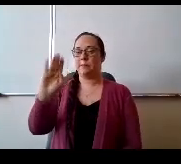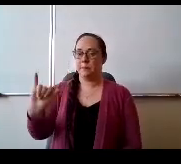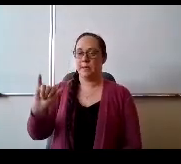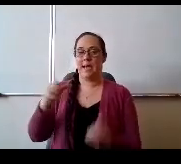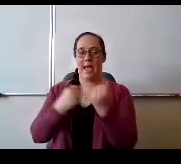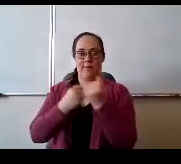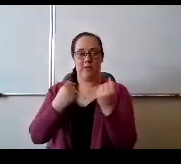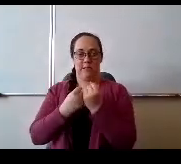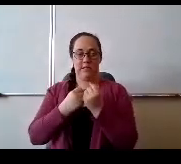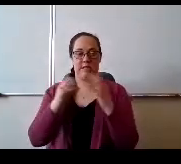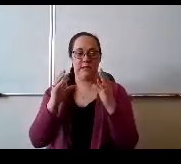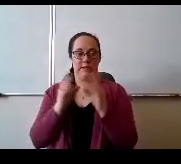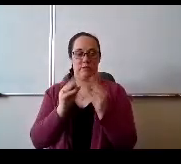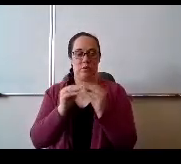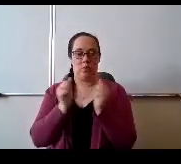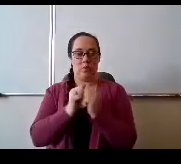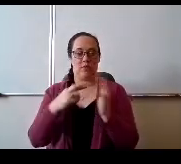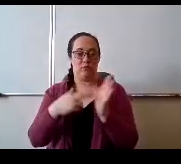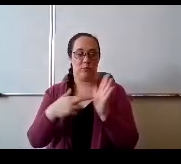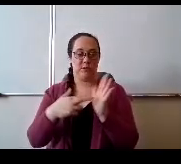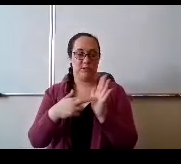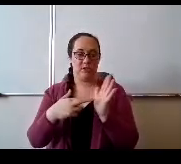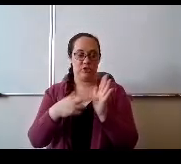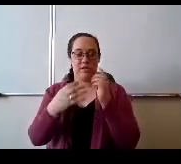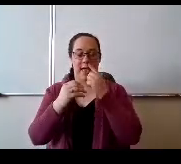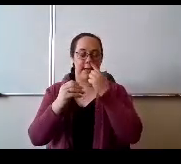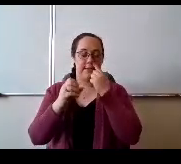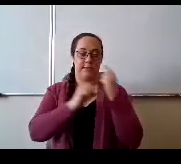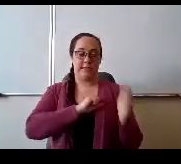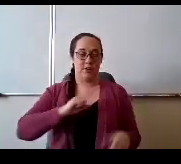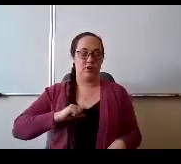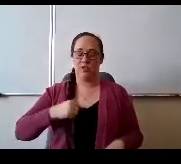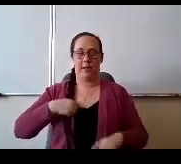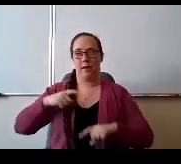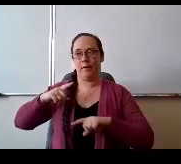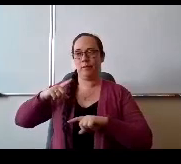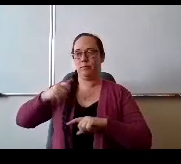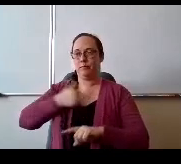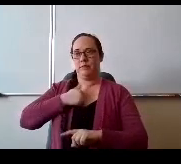I was unable to attend those. I know they're always good. I like him better in person,